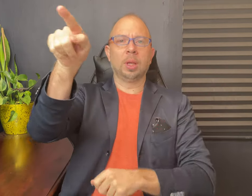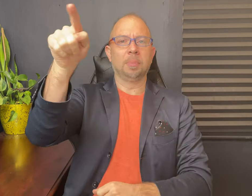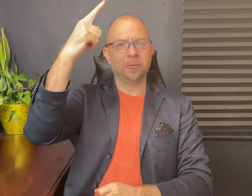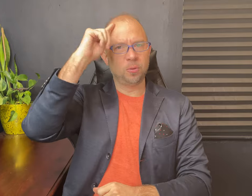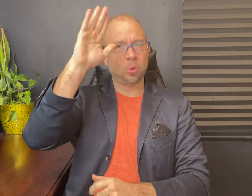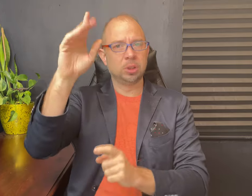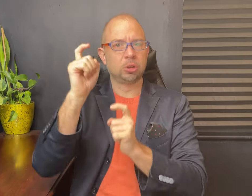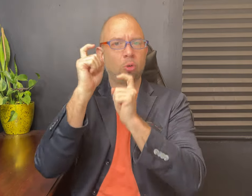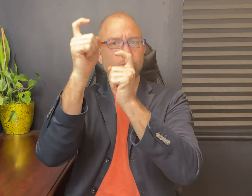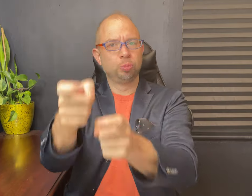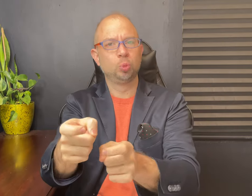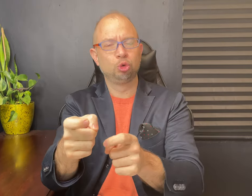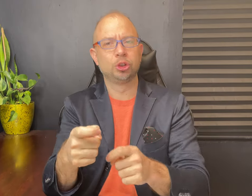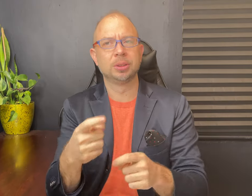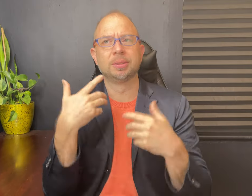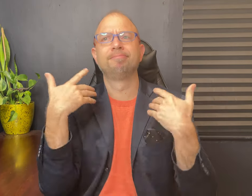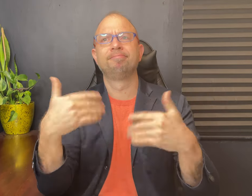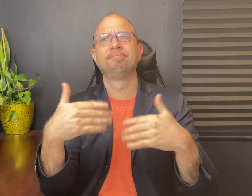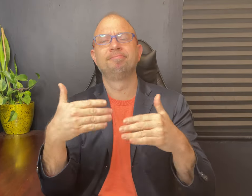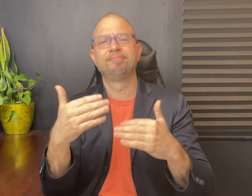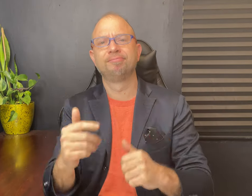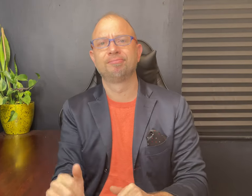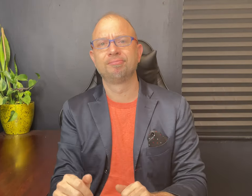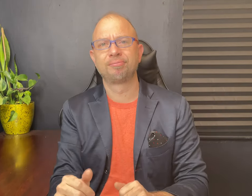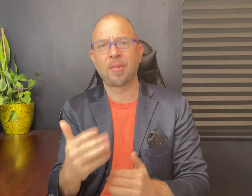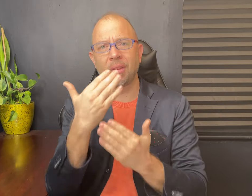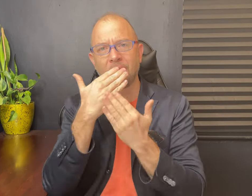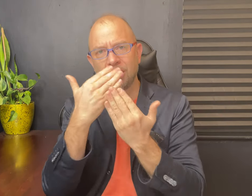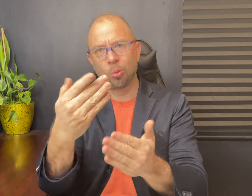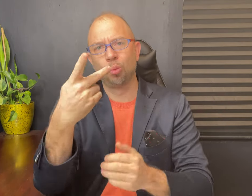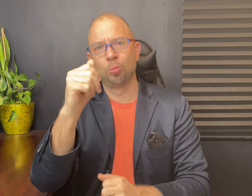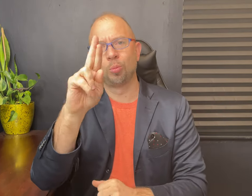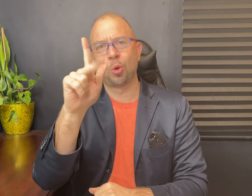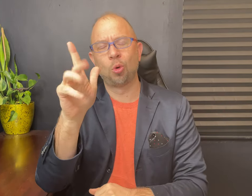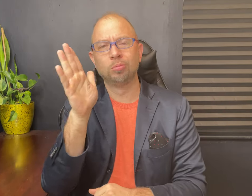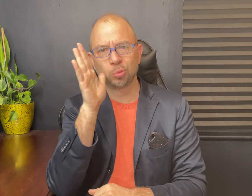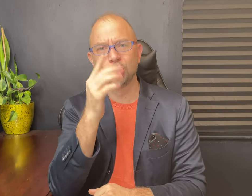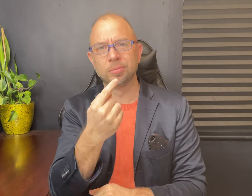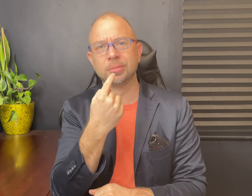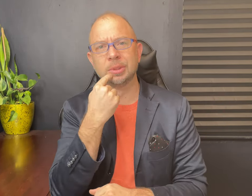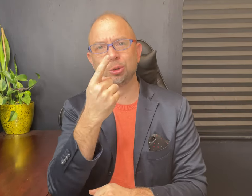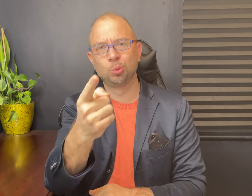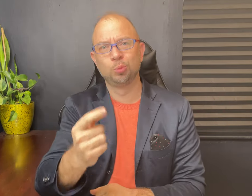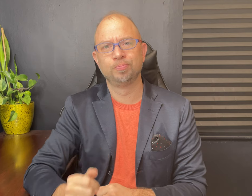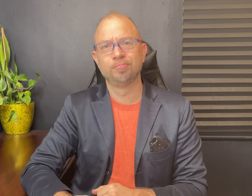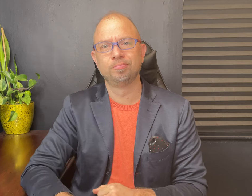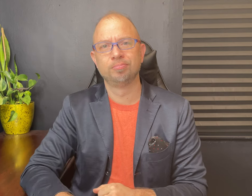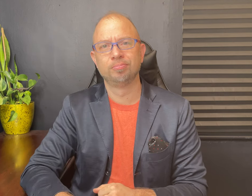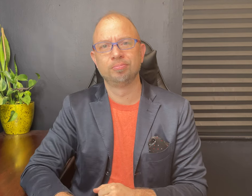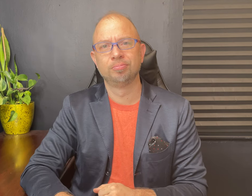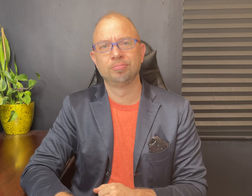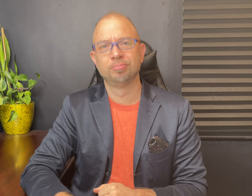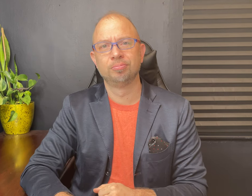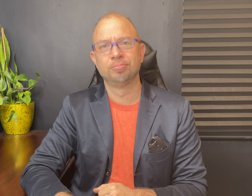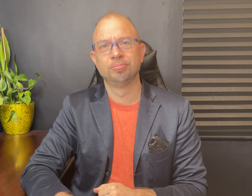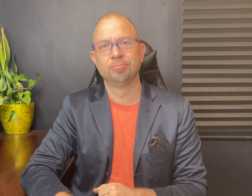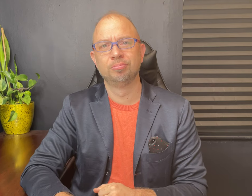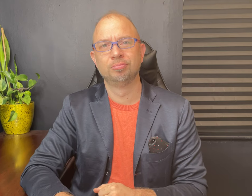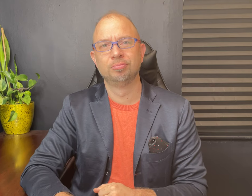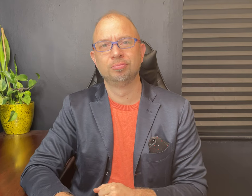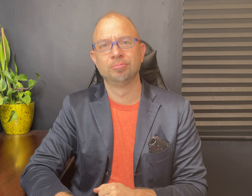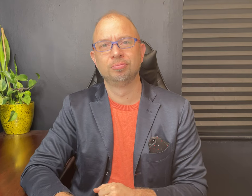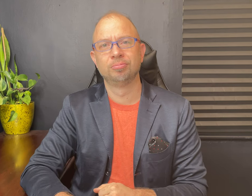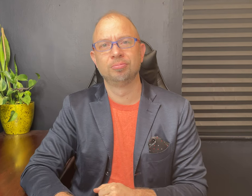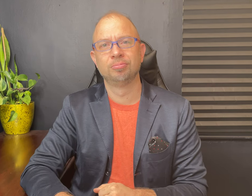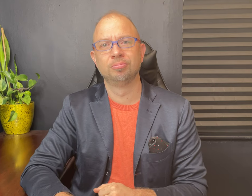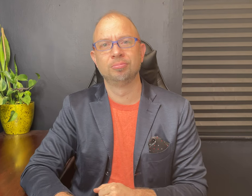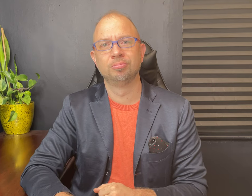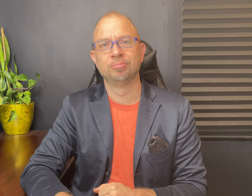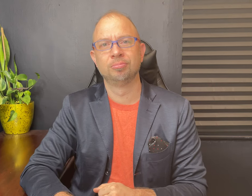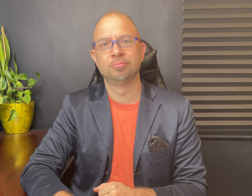AFFIRMED that his contributions to the community are legendary. Thank you, Paul. We'll miss you!